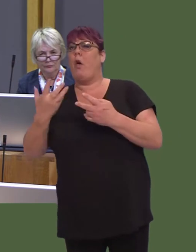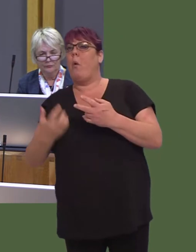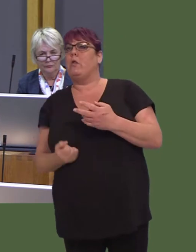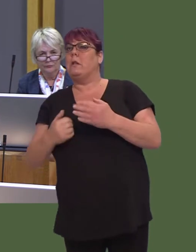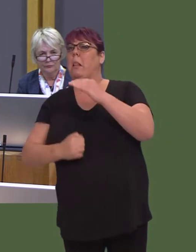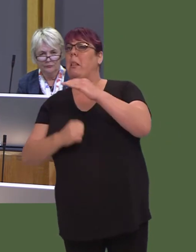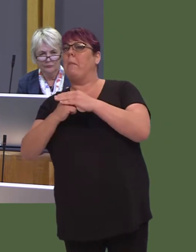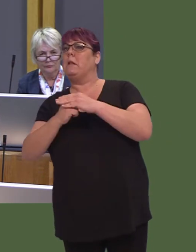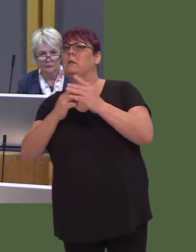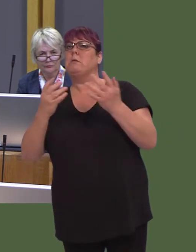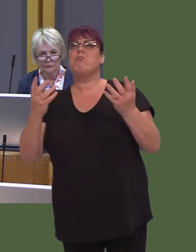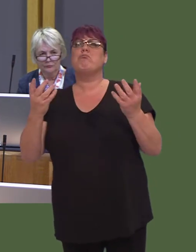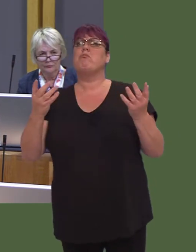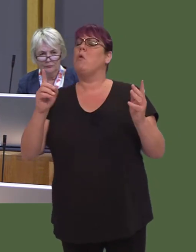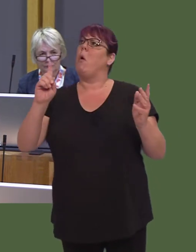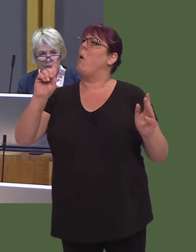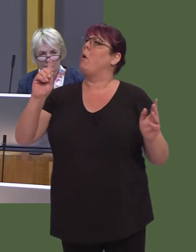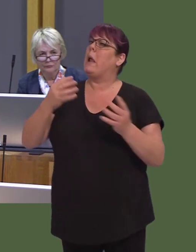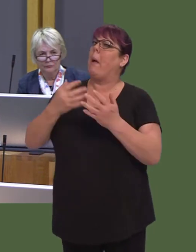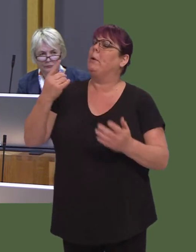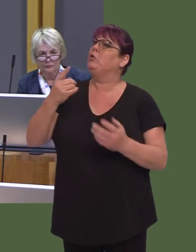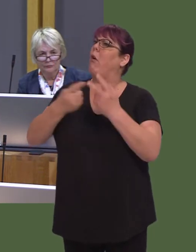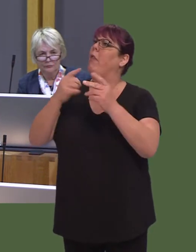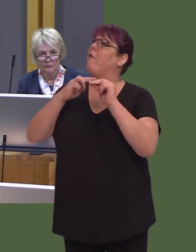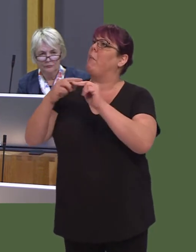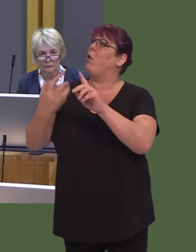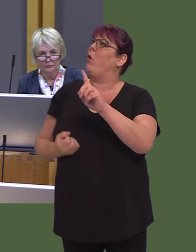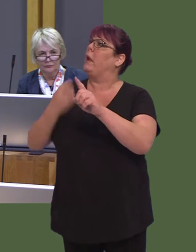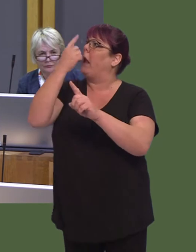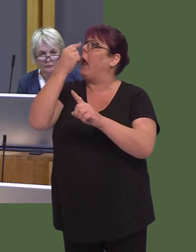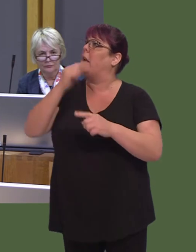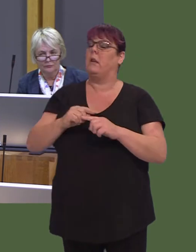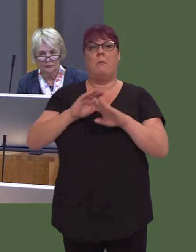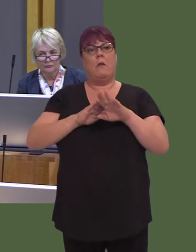And, as we move closer to 2020óa year in which Labour in Wales had once promised to